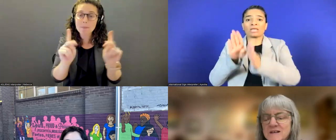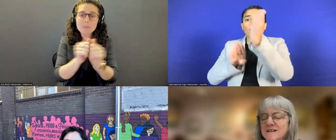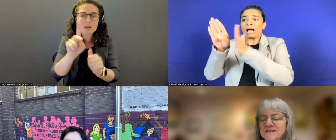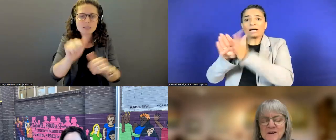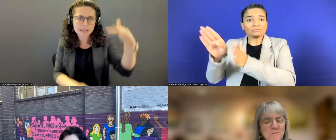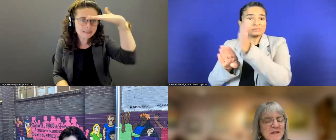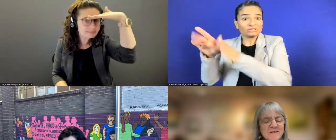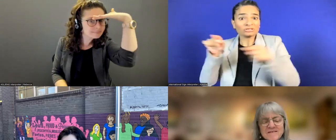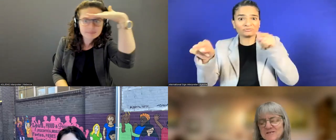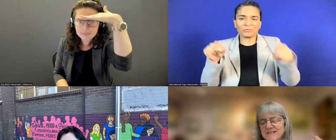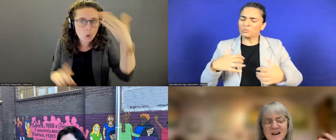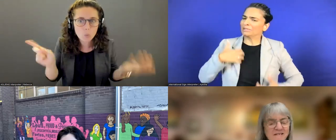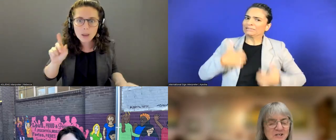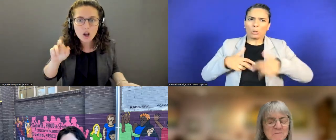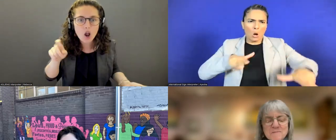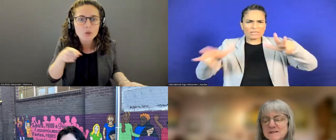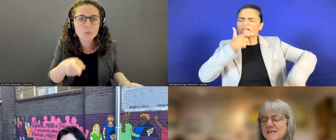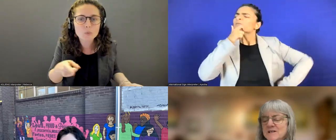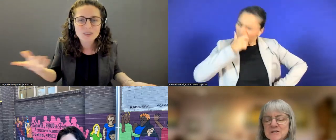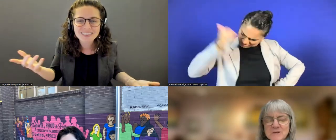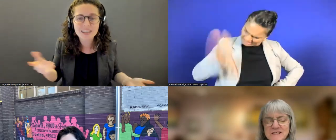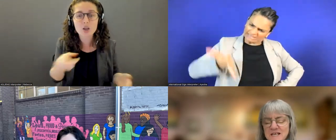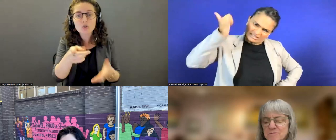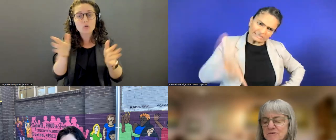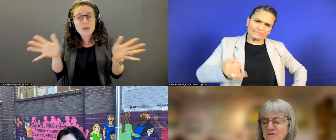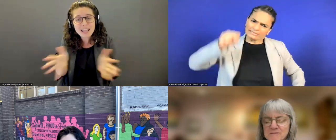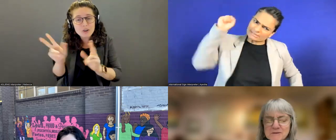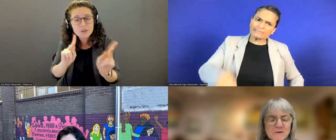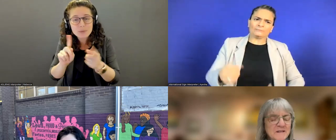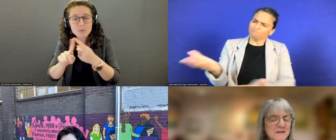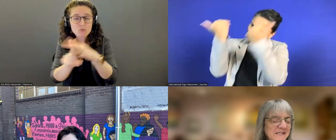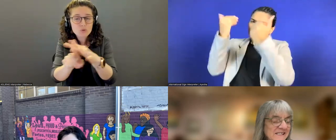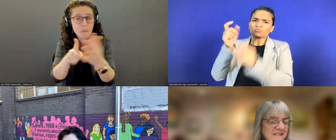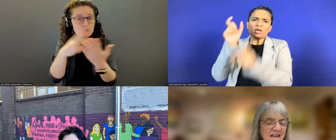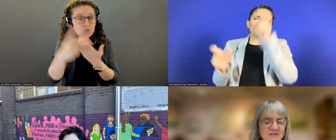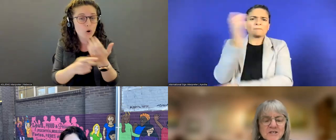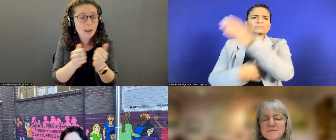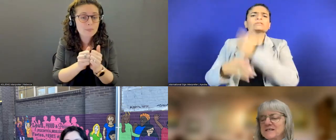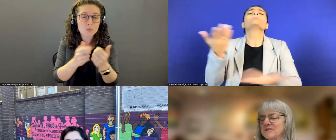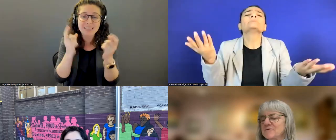So whether you're encouraging people to attend programs with all the amazing scholarships,